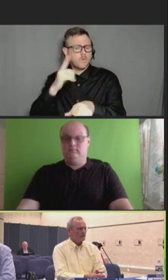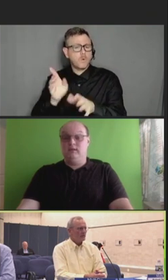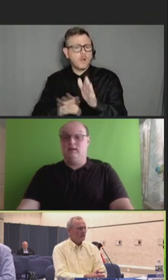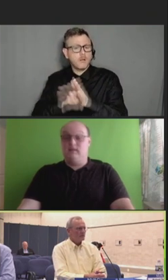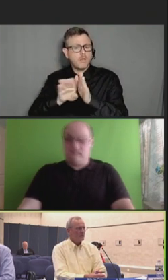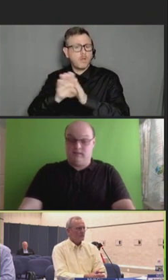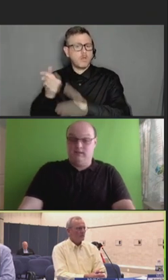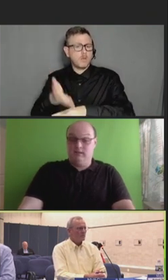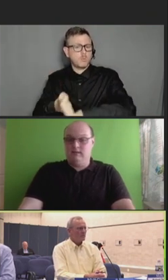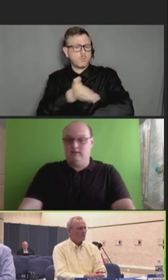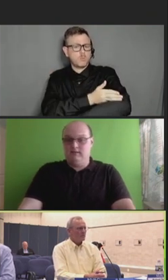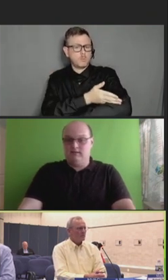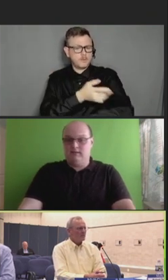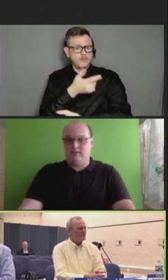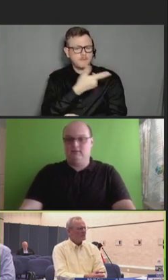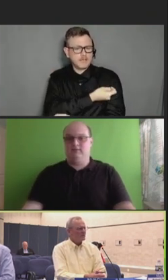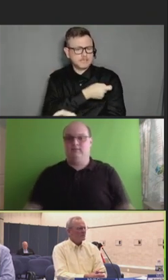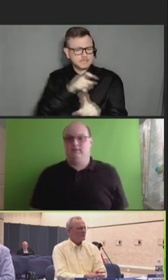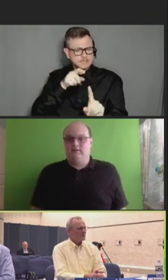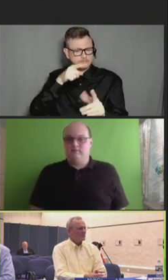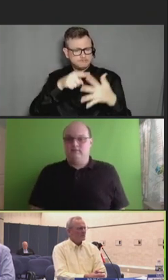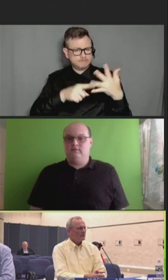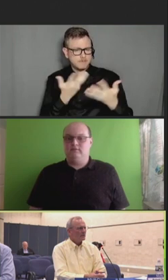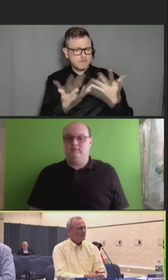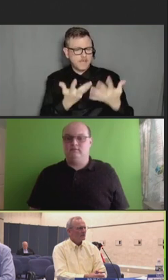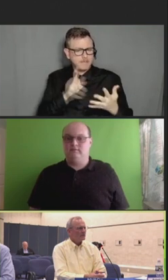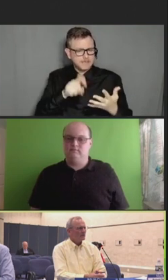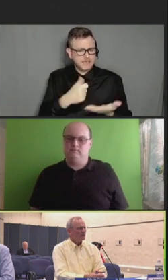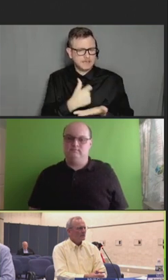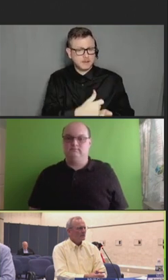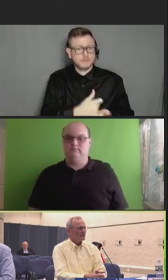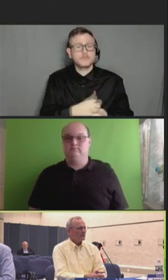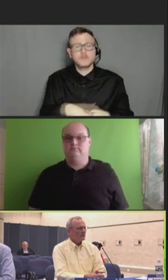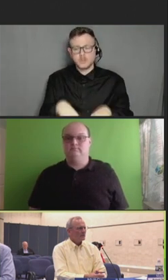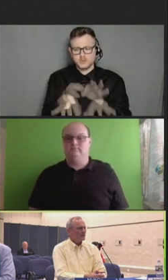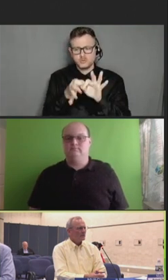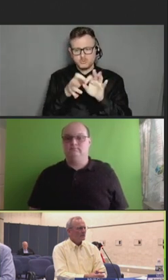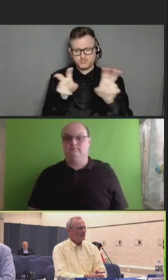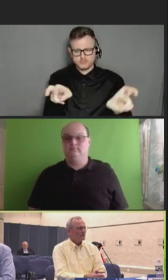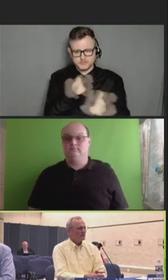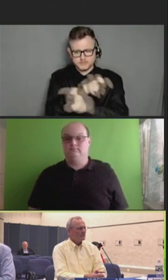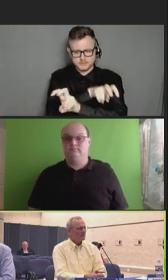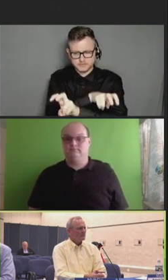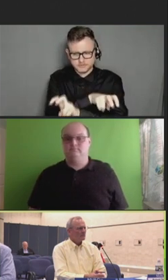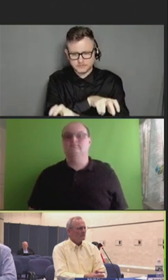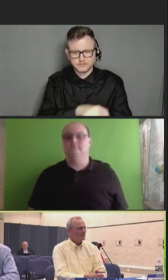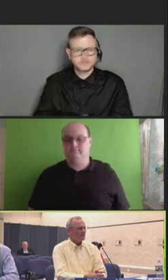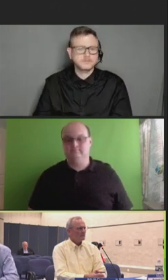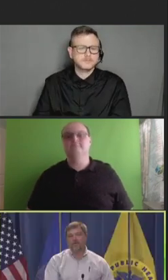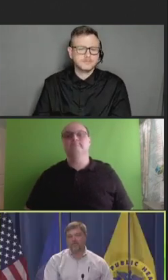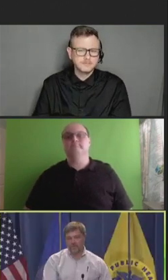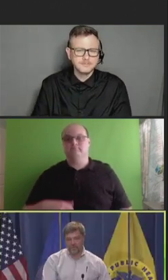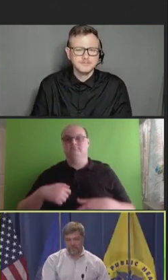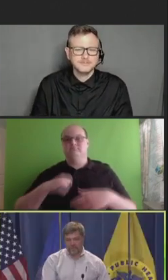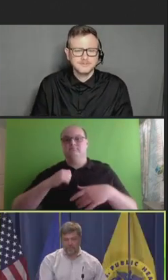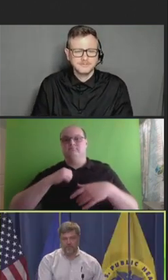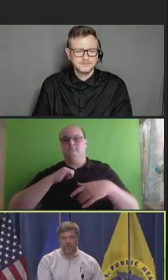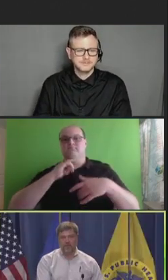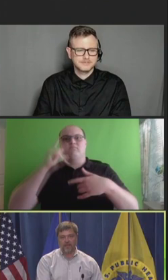Is this one thing I was thinking? Robert Swanson: So, I think many of the members that are on the committee are from industry.